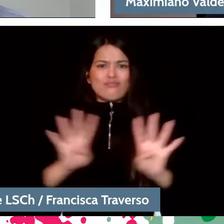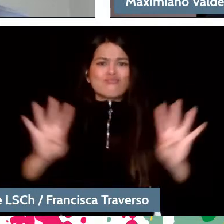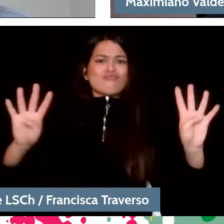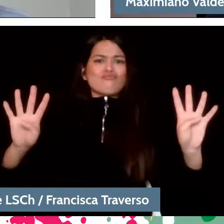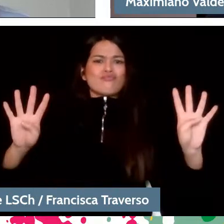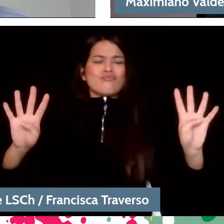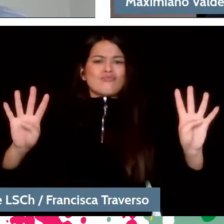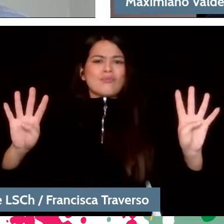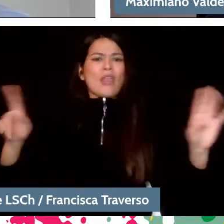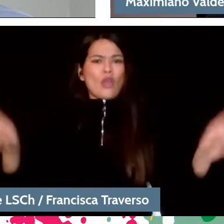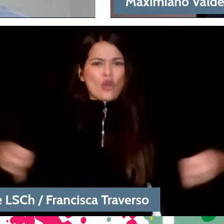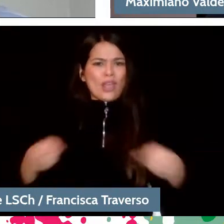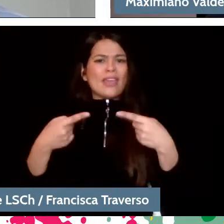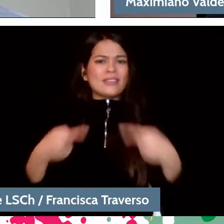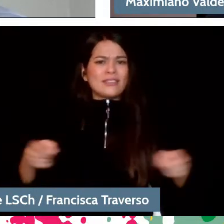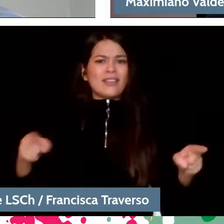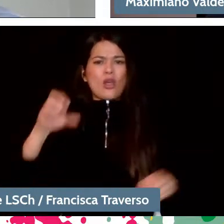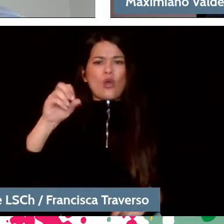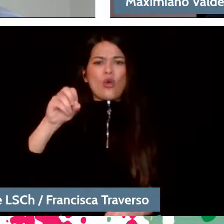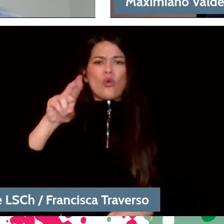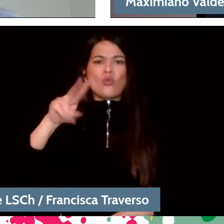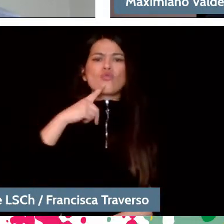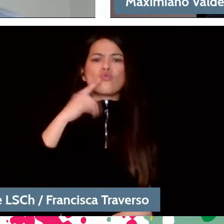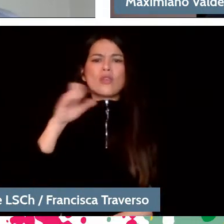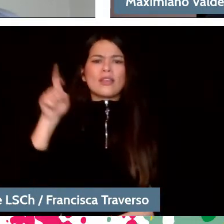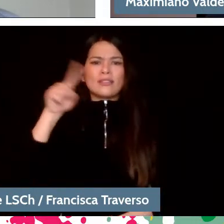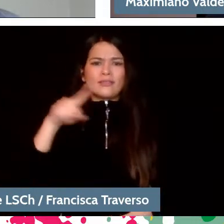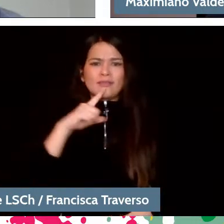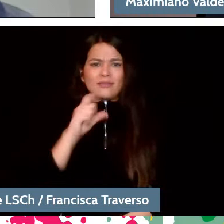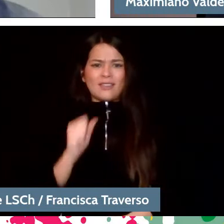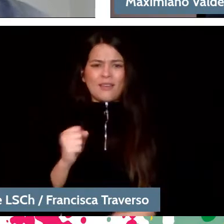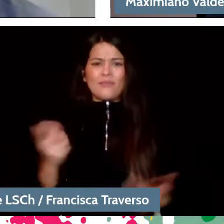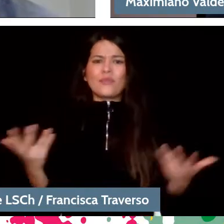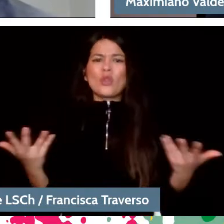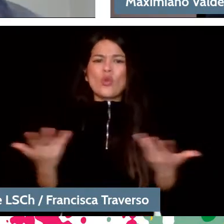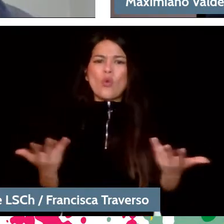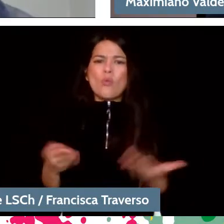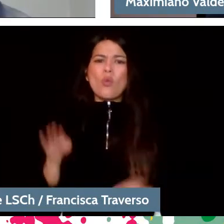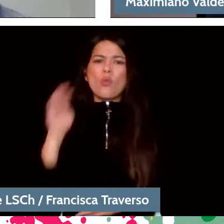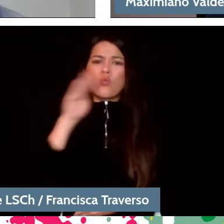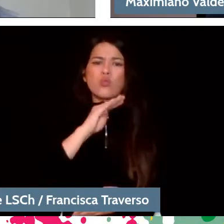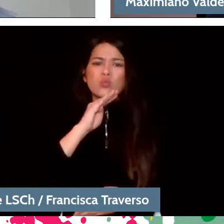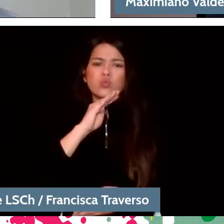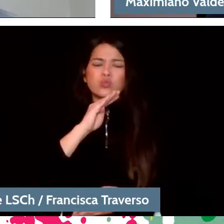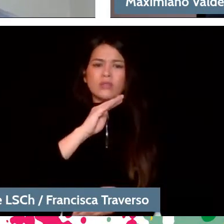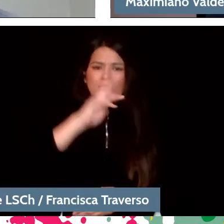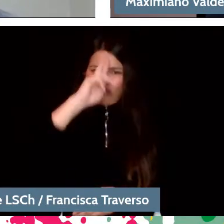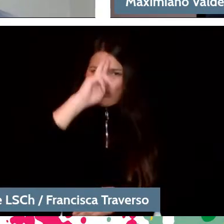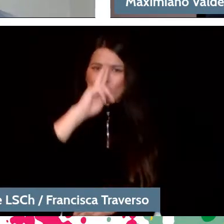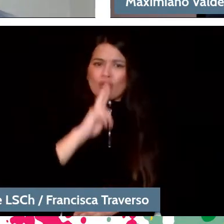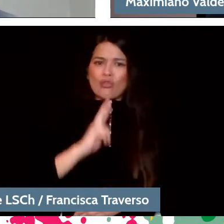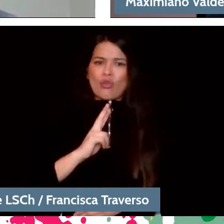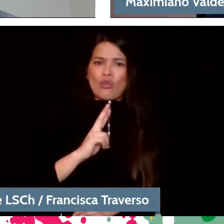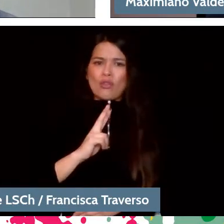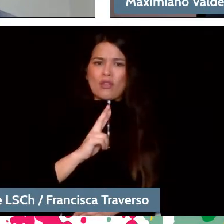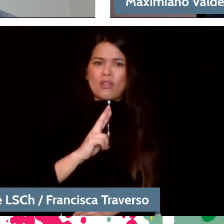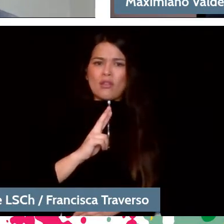Or how the orchestra occupies that role, let's say a large one of 80-100 symphony orchestras, philharmonic orchestras.